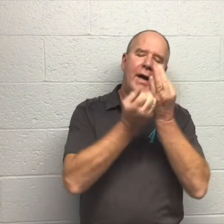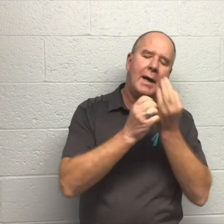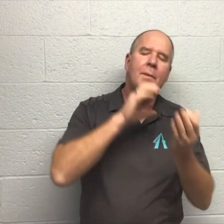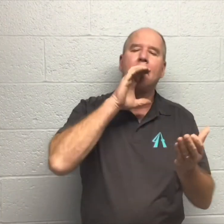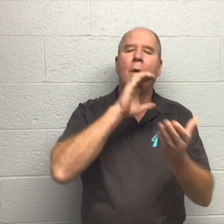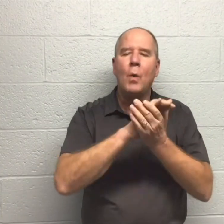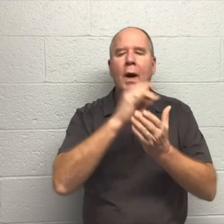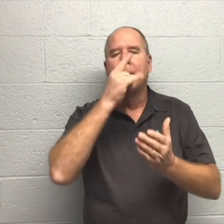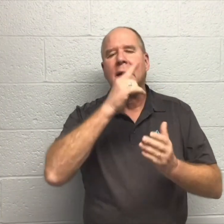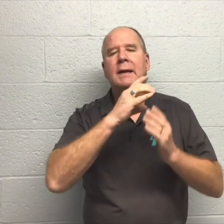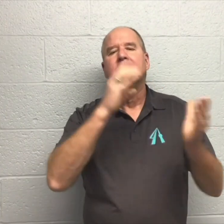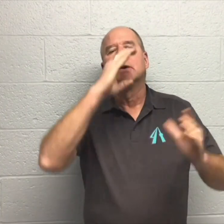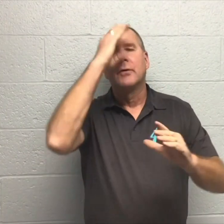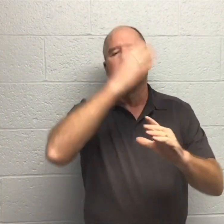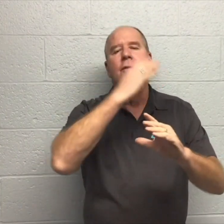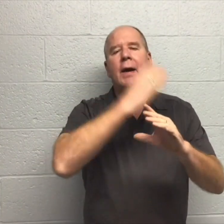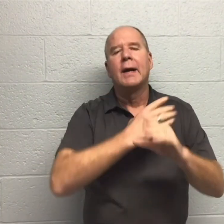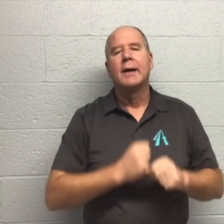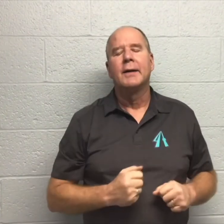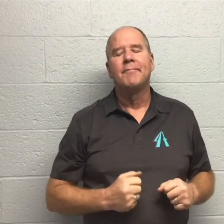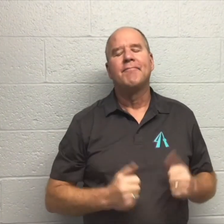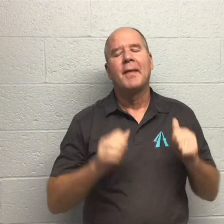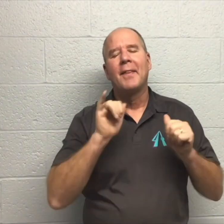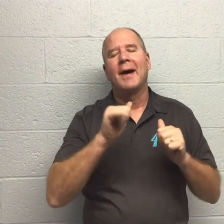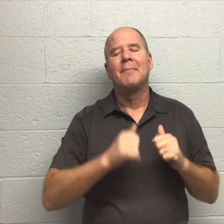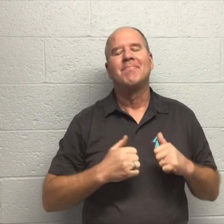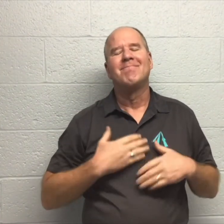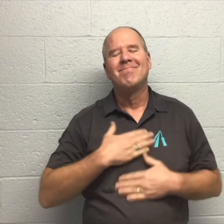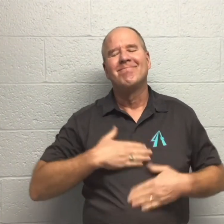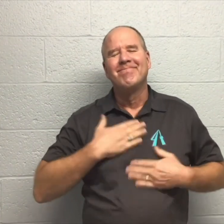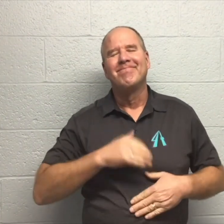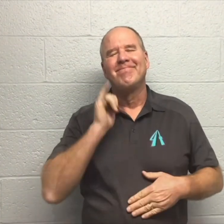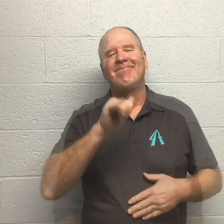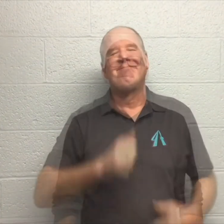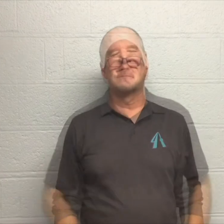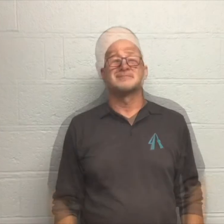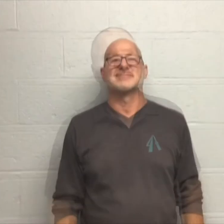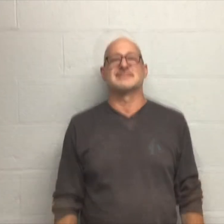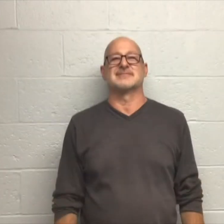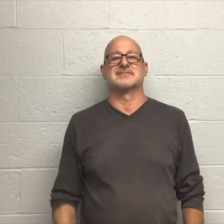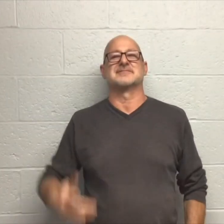I'm thankful for my family, my wife, my kids and our grandkids.